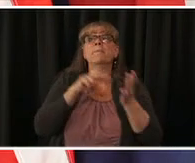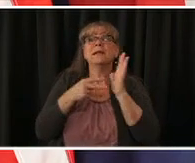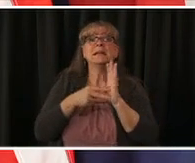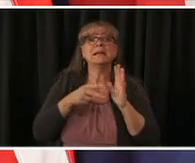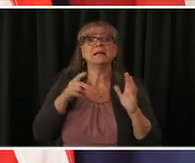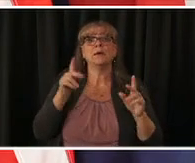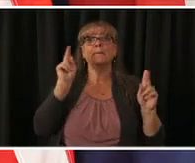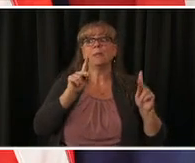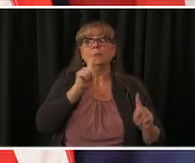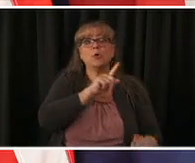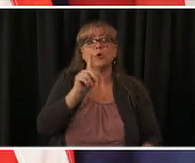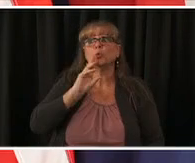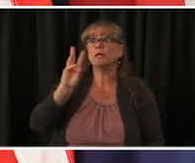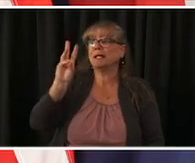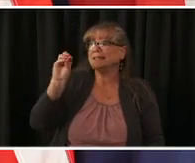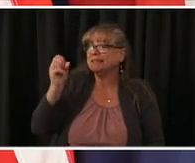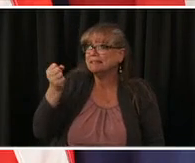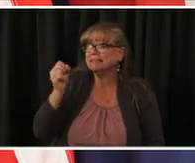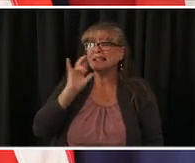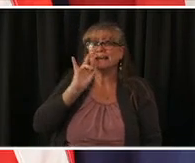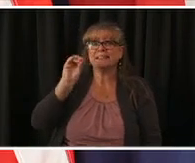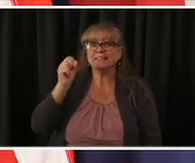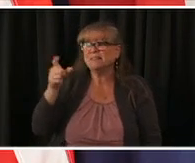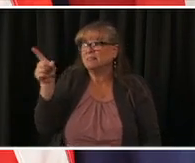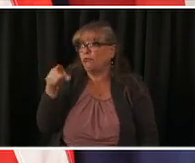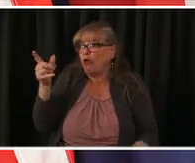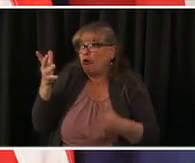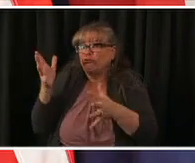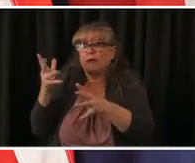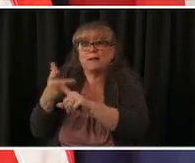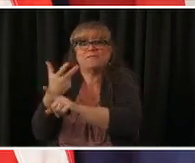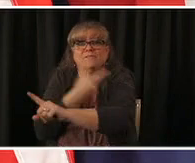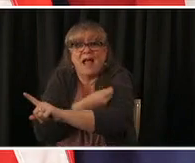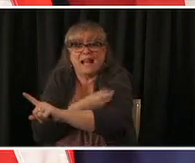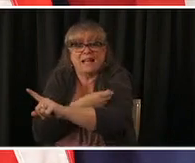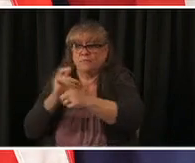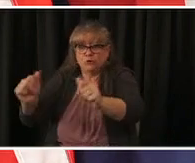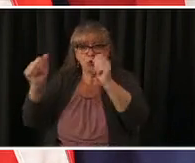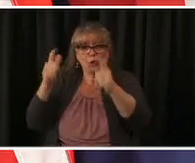we are with our most vulnerable but it means we're now reaching this wide level of vaccine